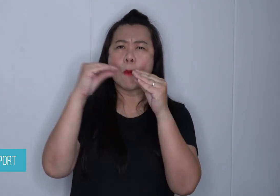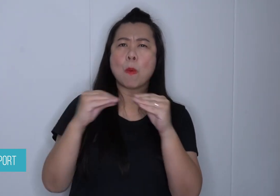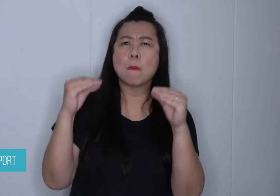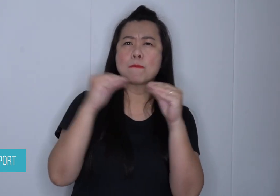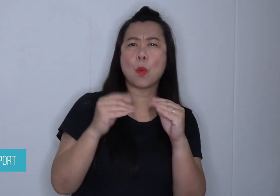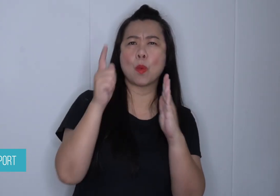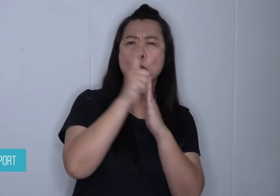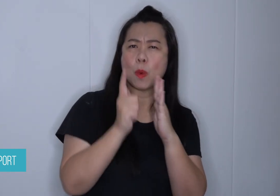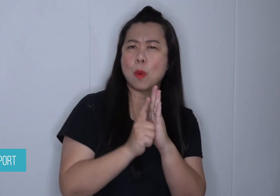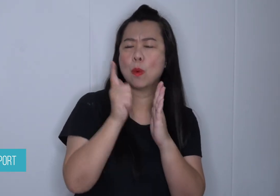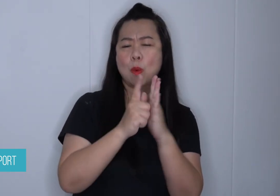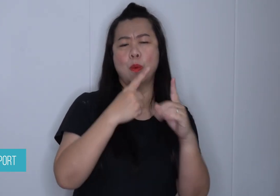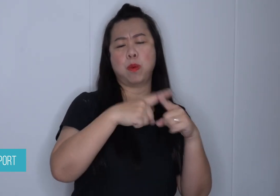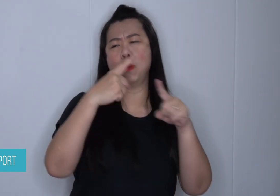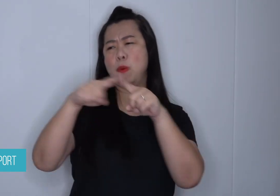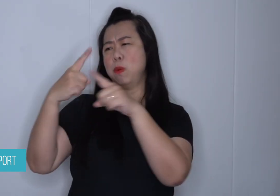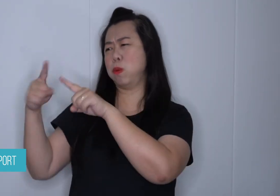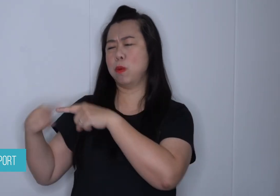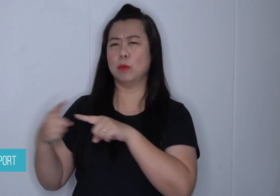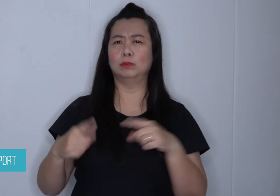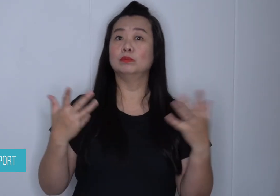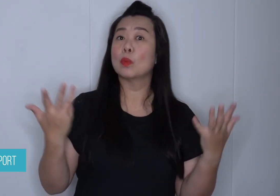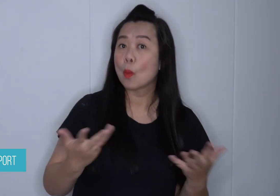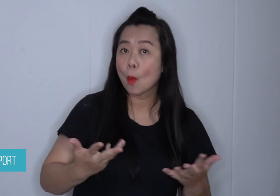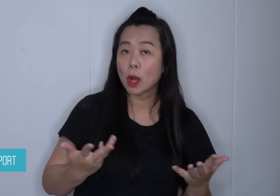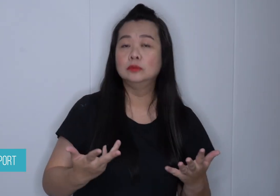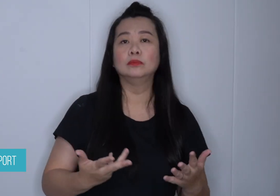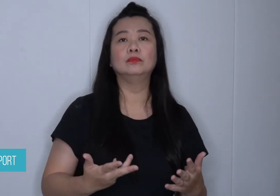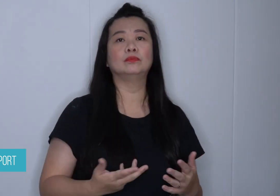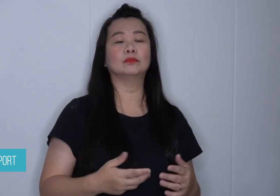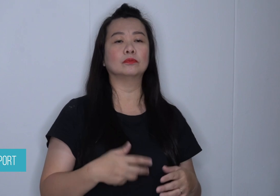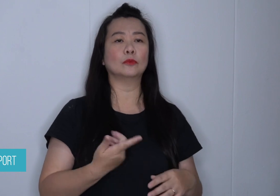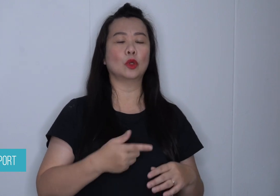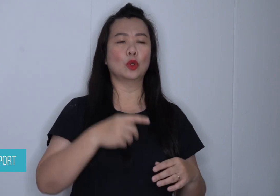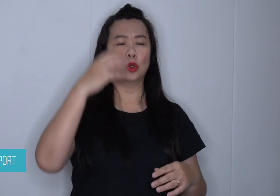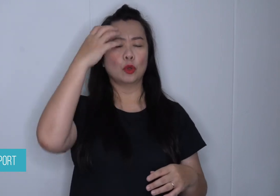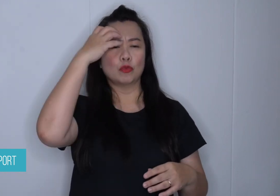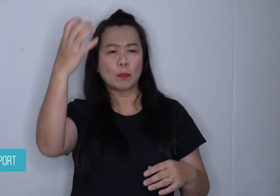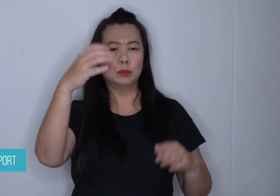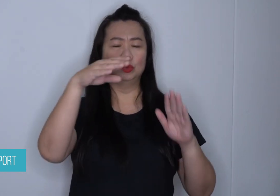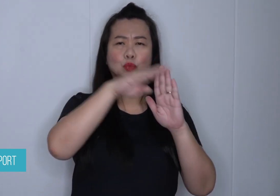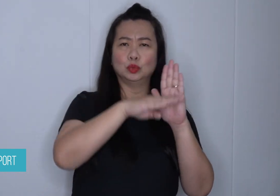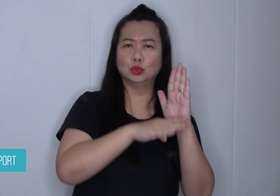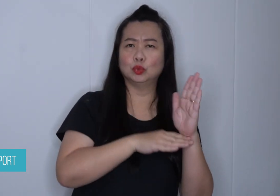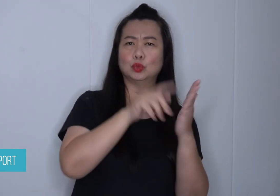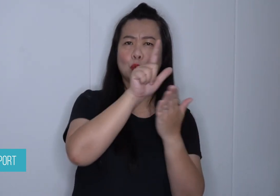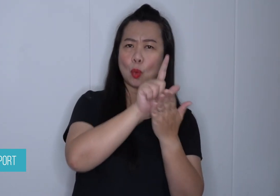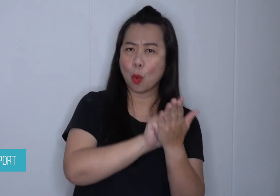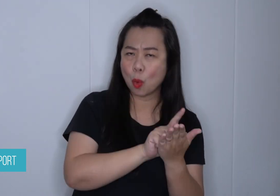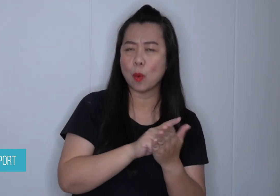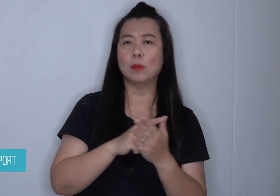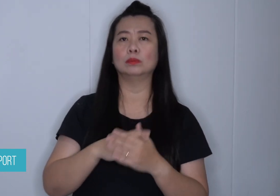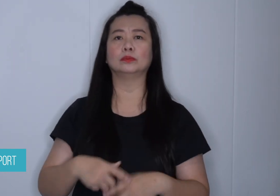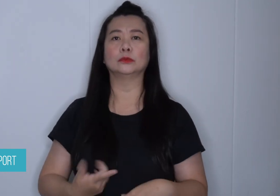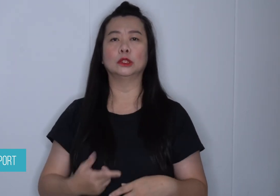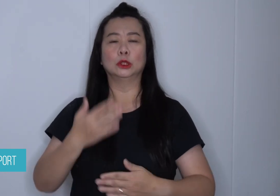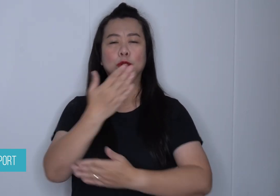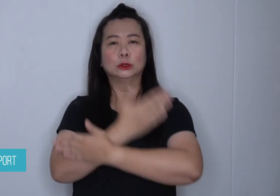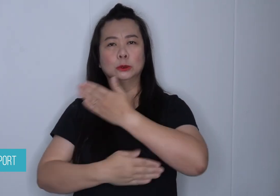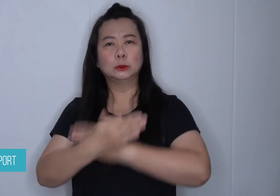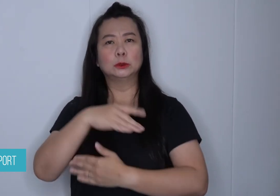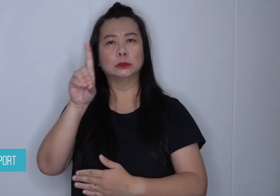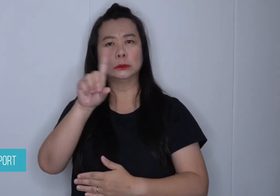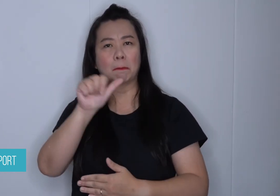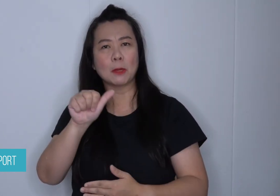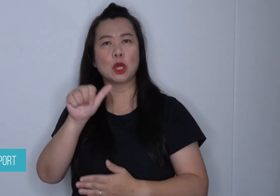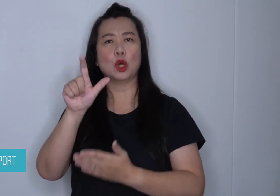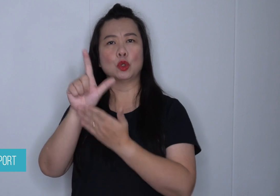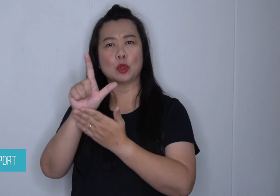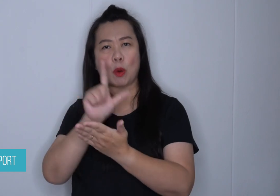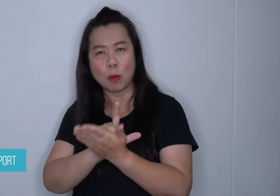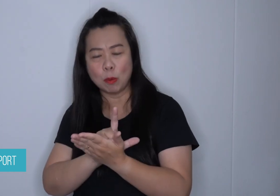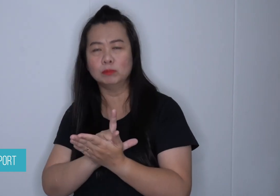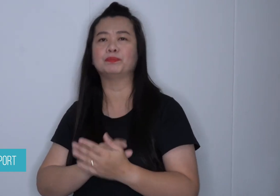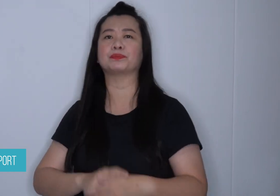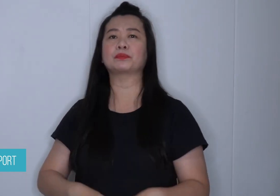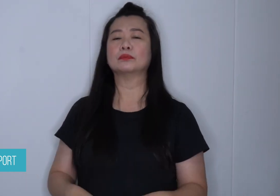Disability Law, and Human Rights Law. She is also an advocate